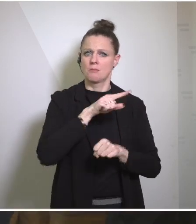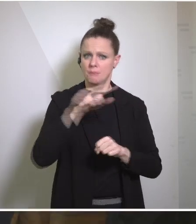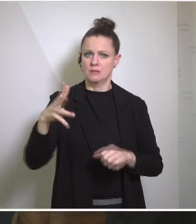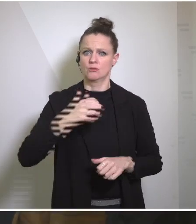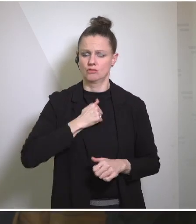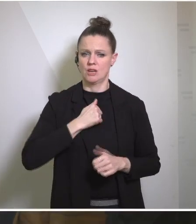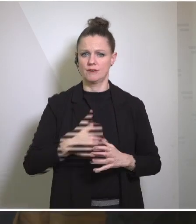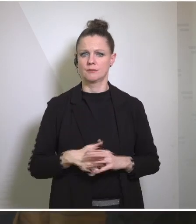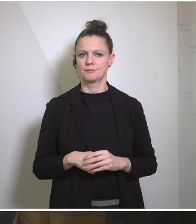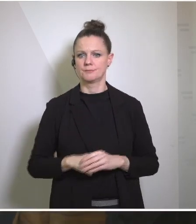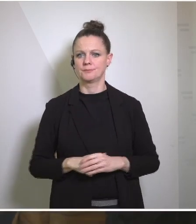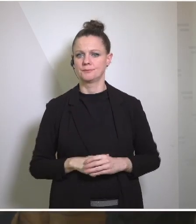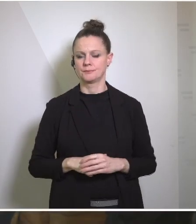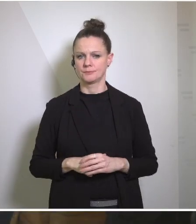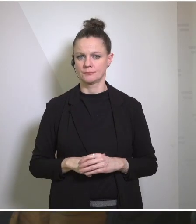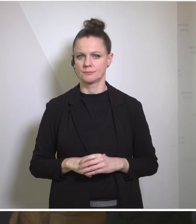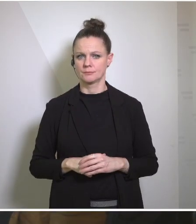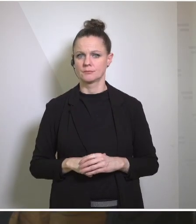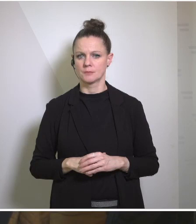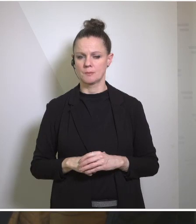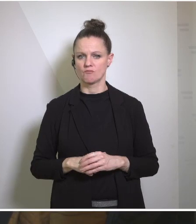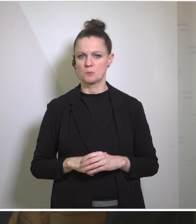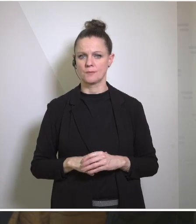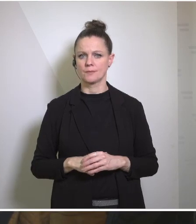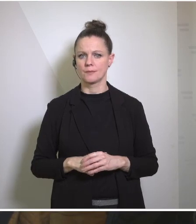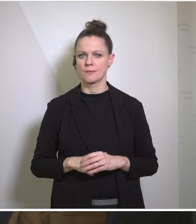Schallenberg: May I add to this last point? Here we see again very much eye to eye with